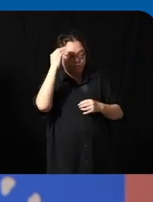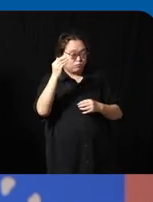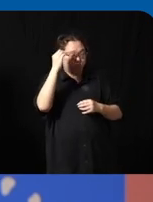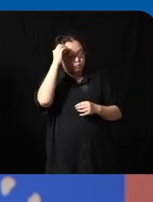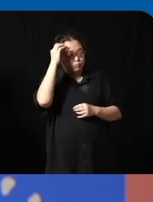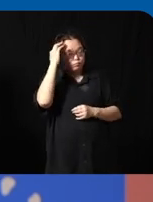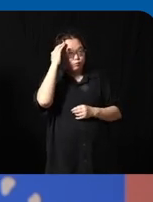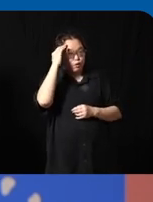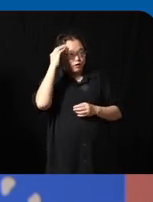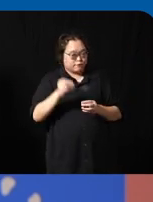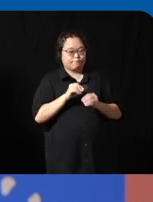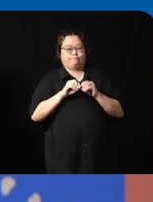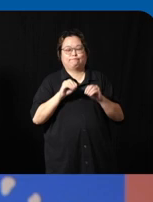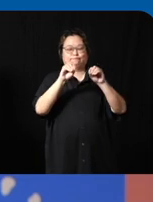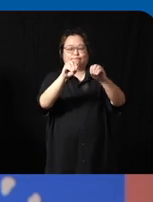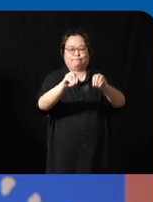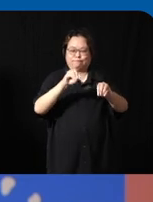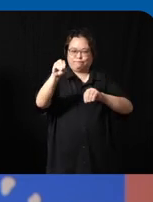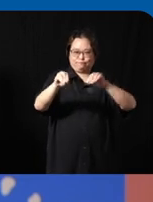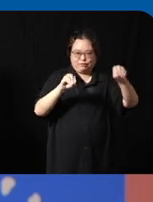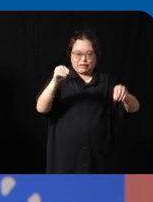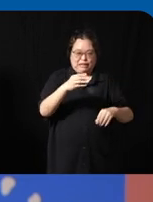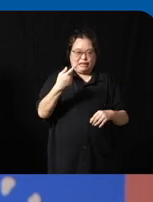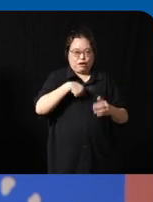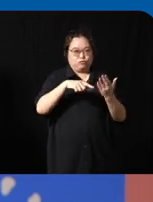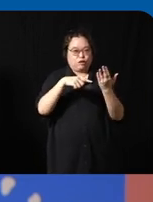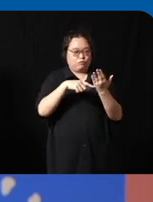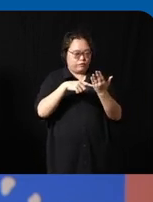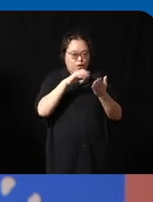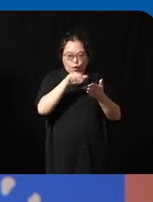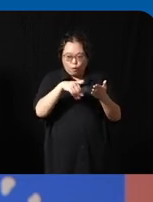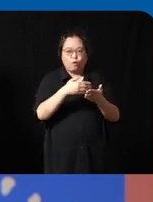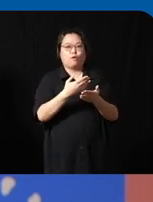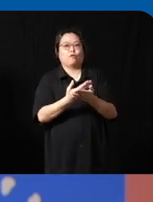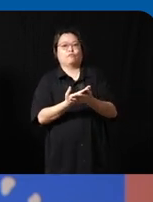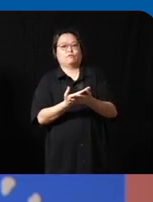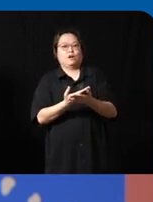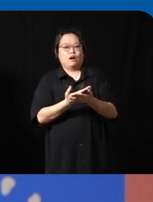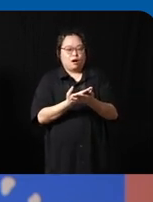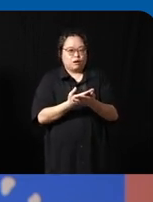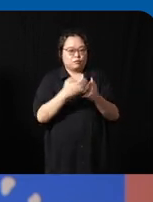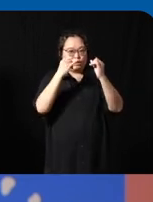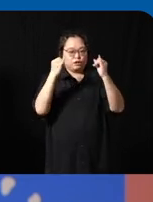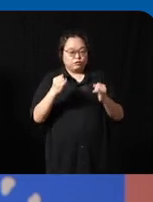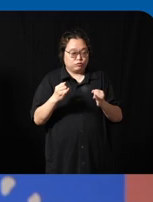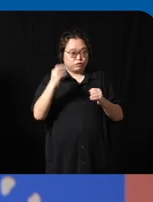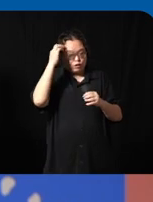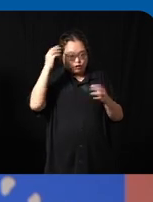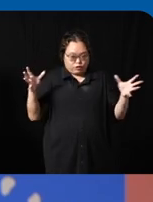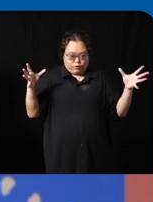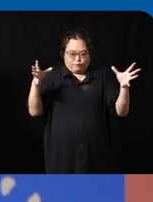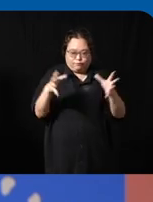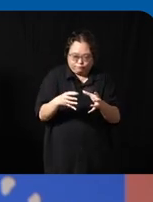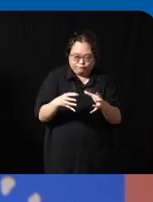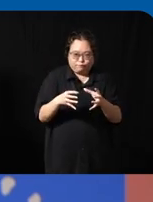technology to um condense to comprise all these techn uh industry knowledge and use technology to